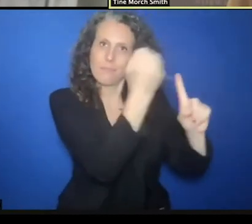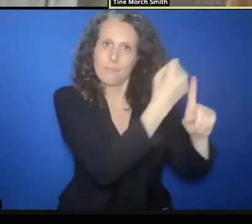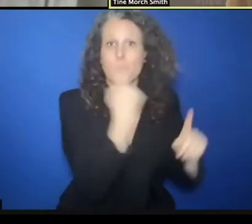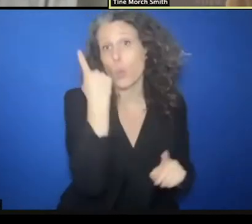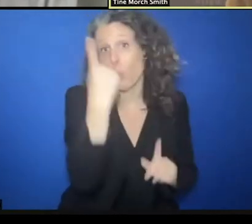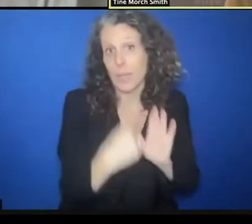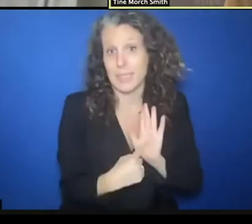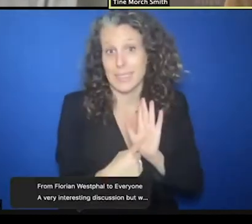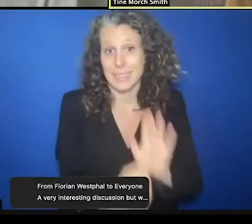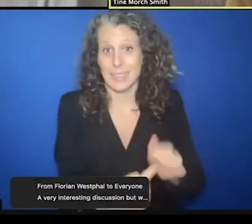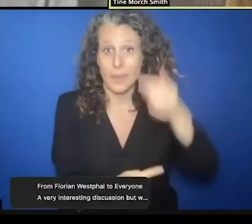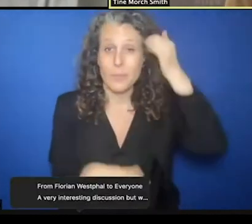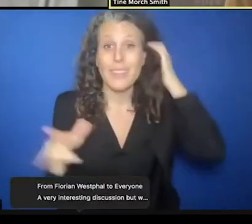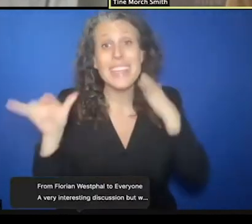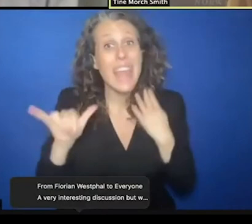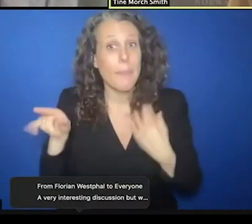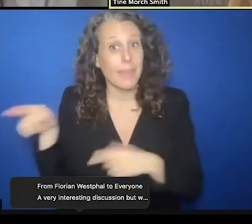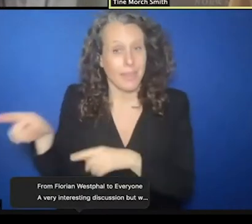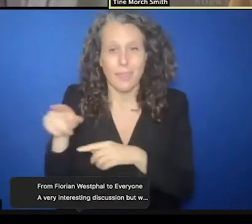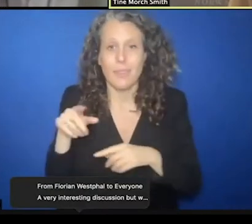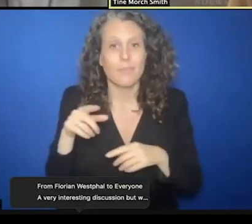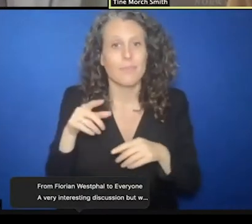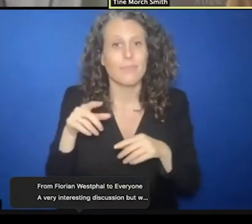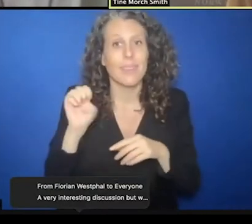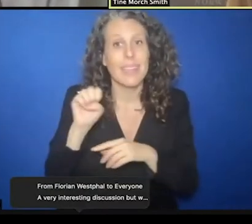with regards to Yemen, we don't have an embassy there, we cannot travel